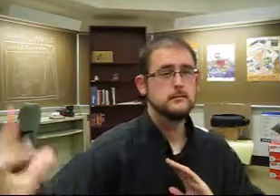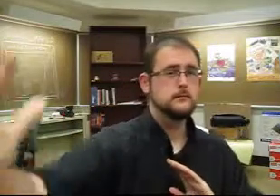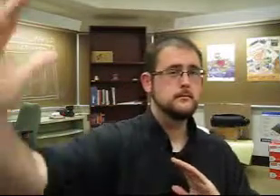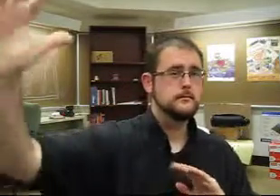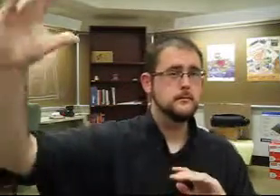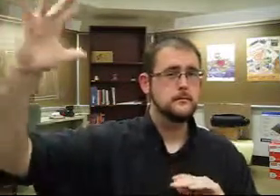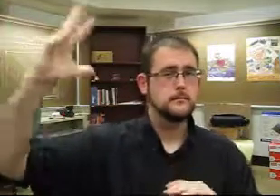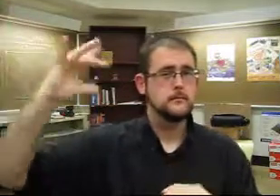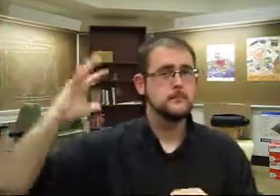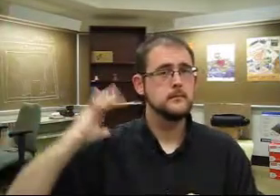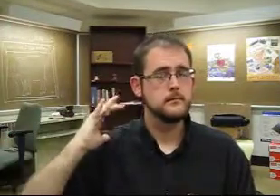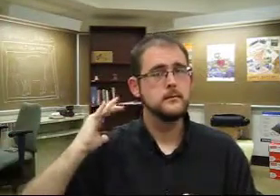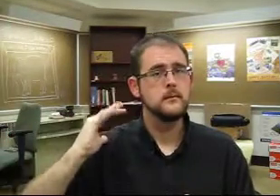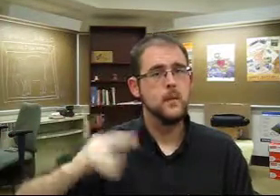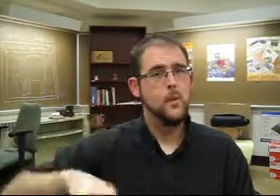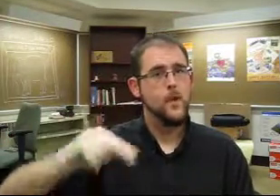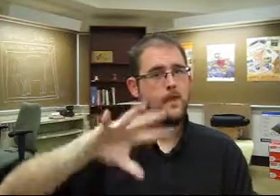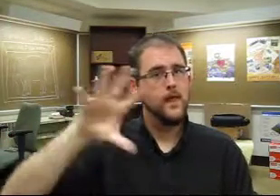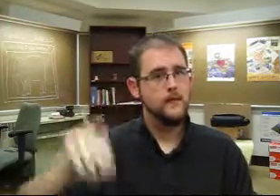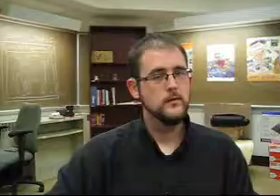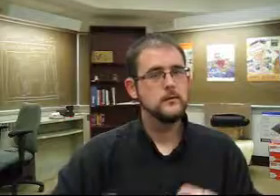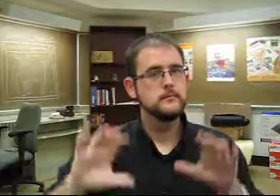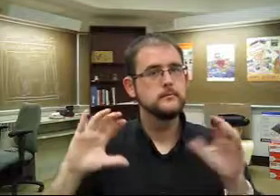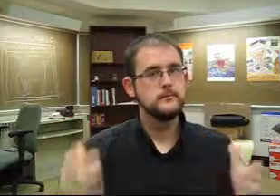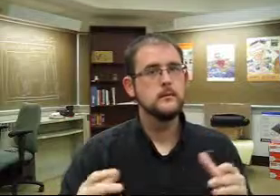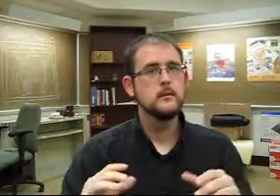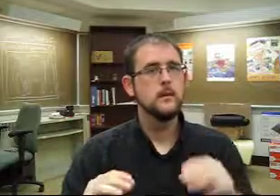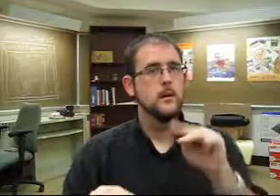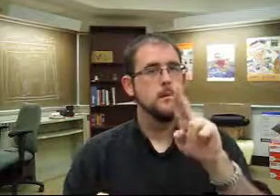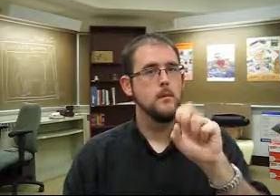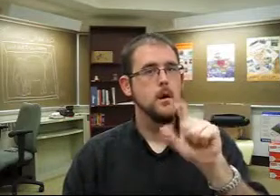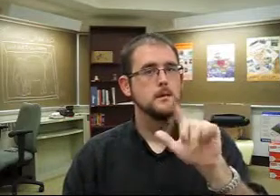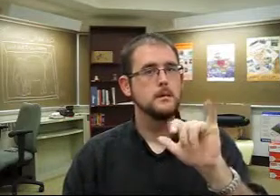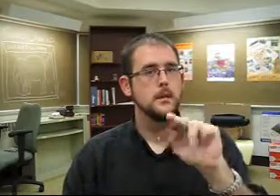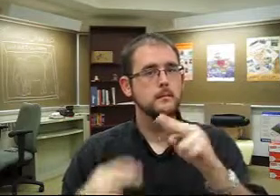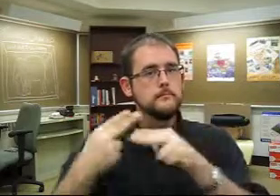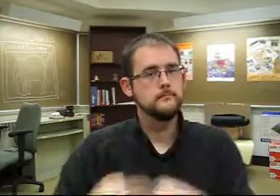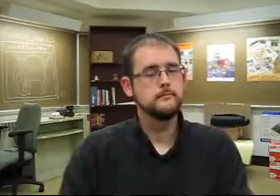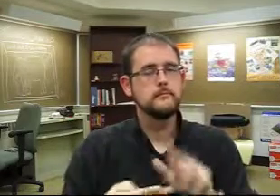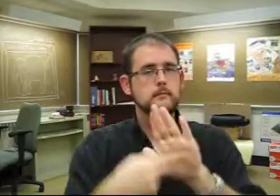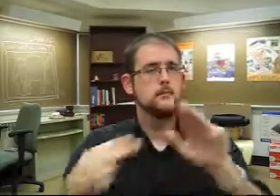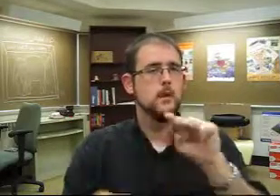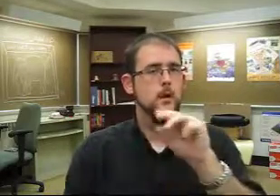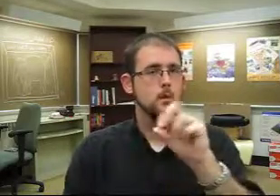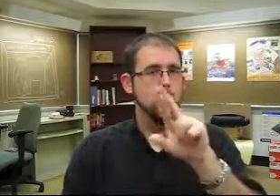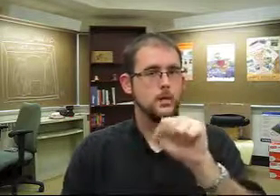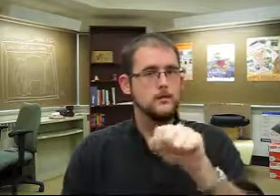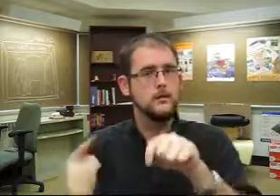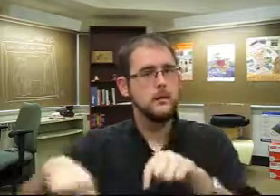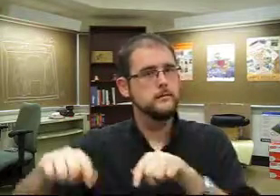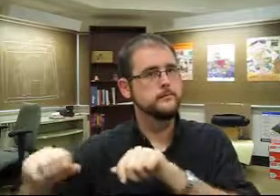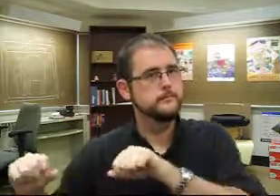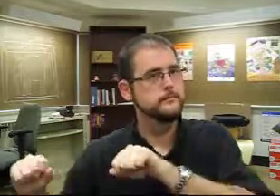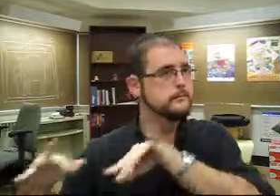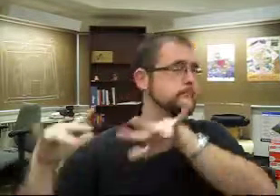A long time ago a group of Muslims from North Africa called Moors